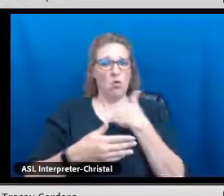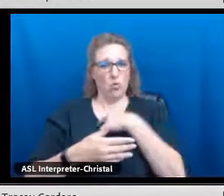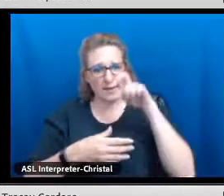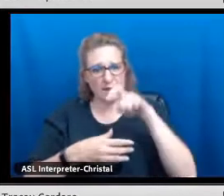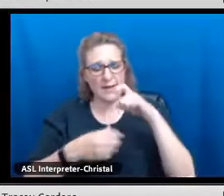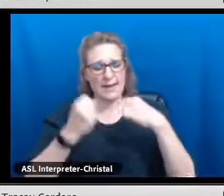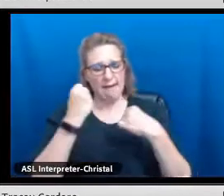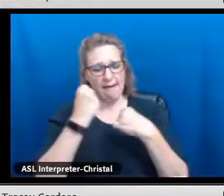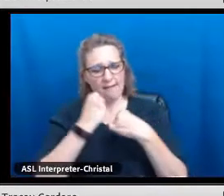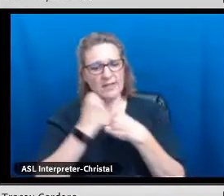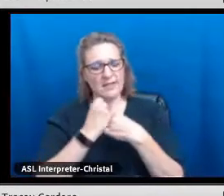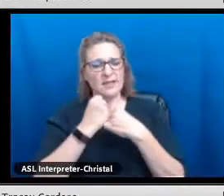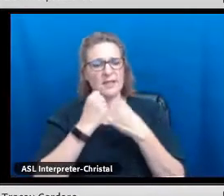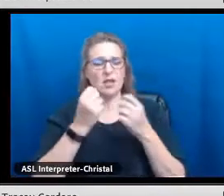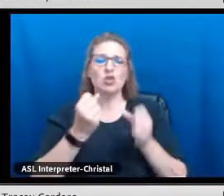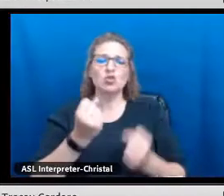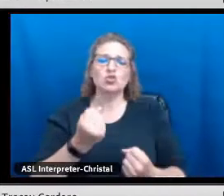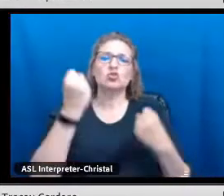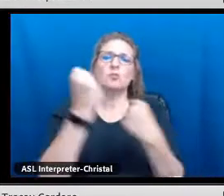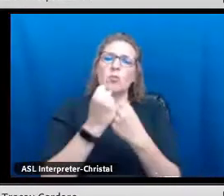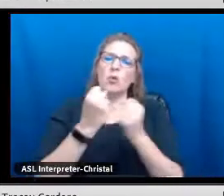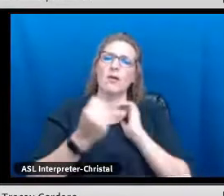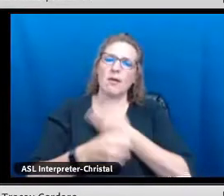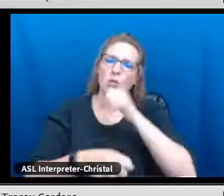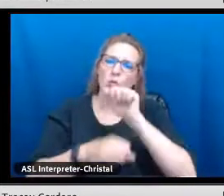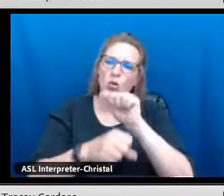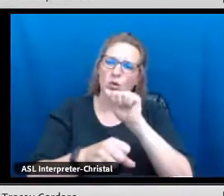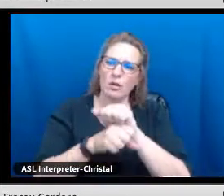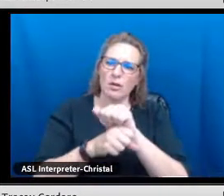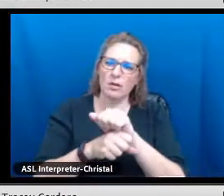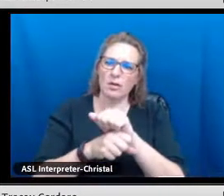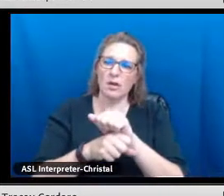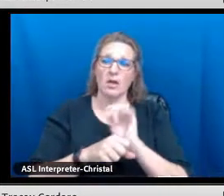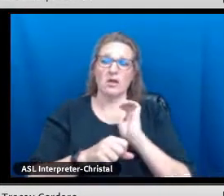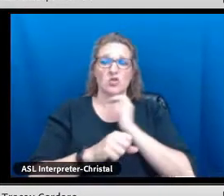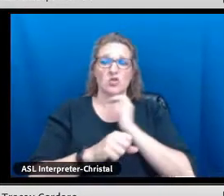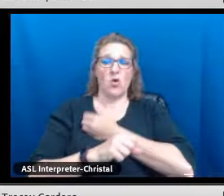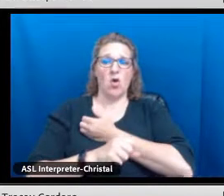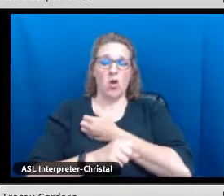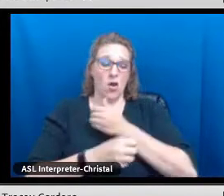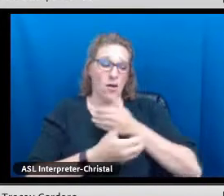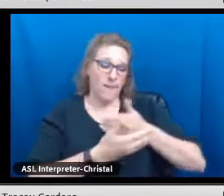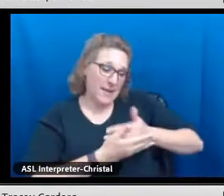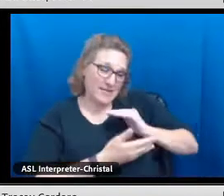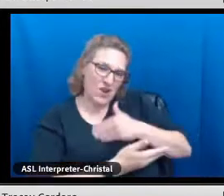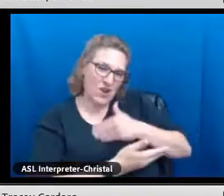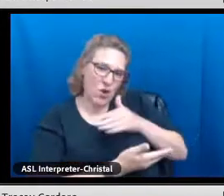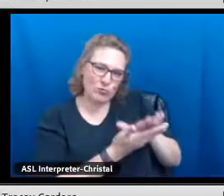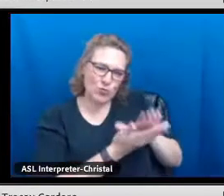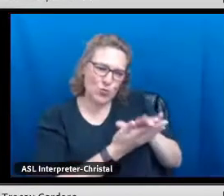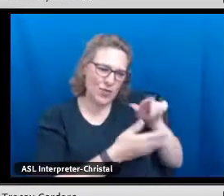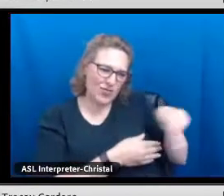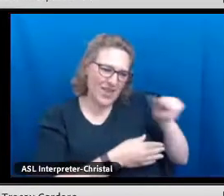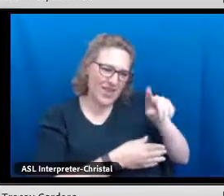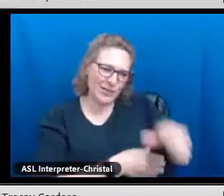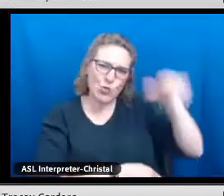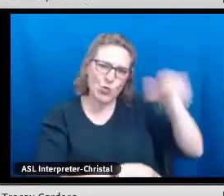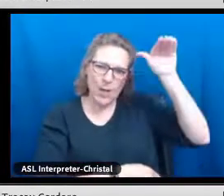That's what we are, and so we need advocacy to support the work that we're doing so ultimately,